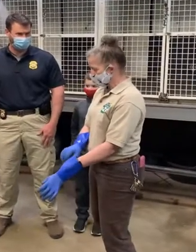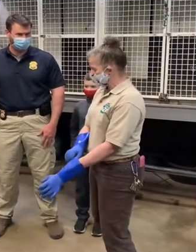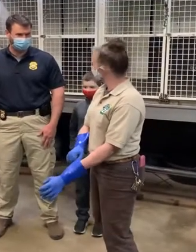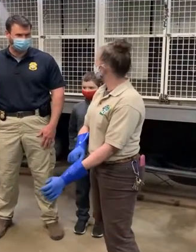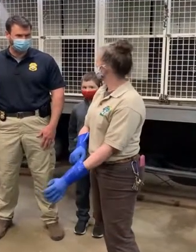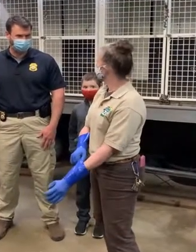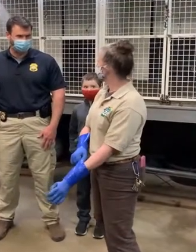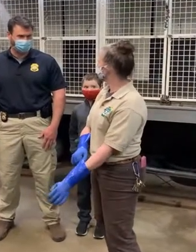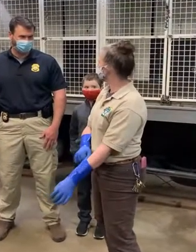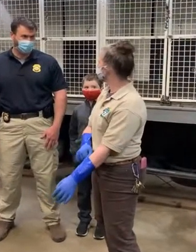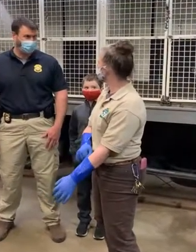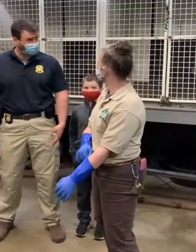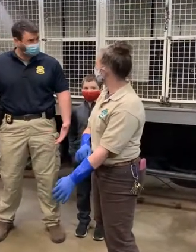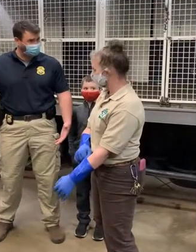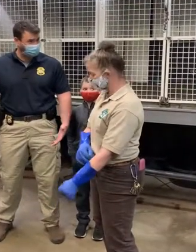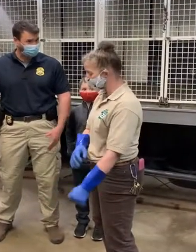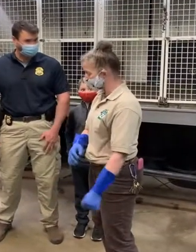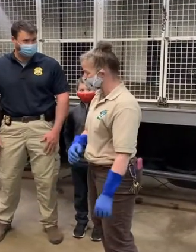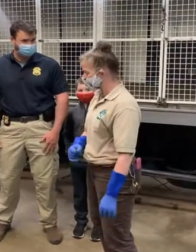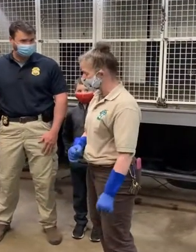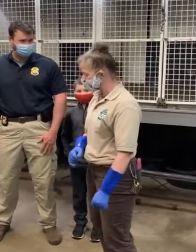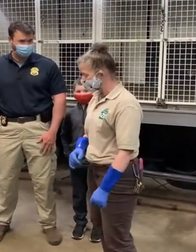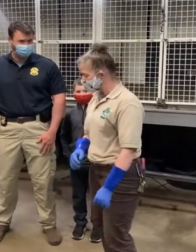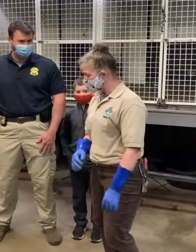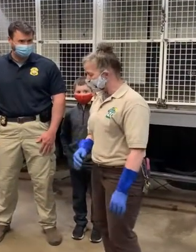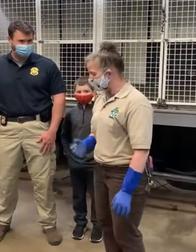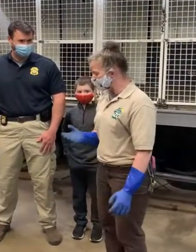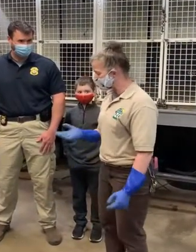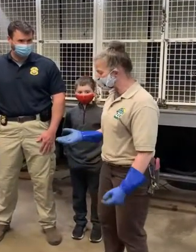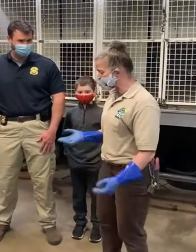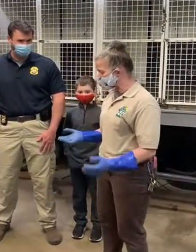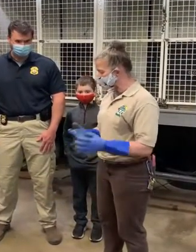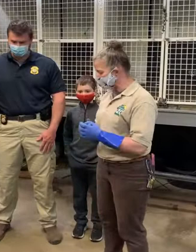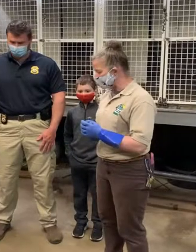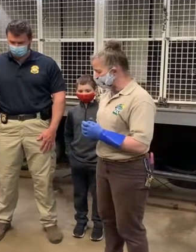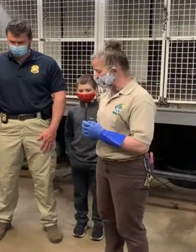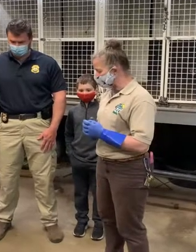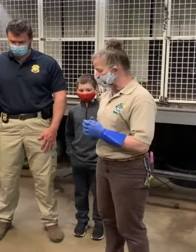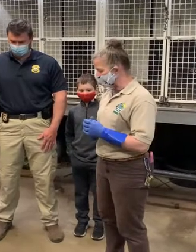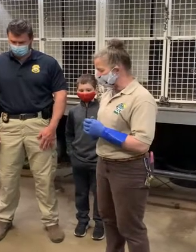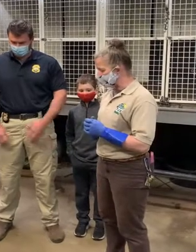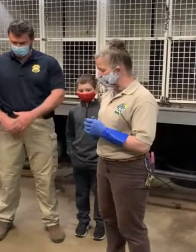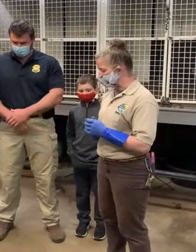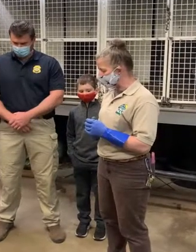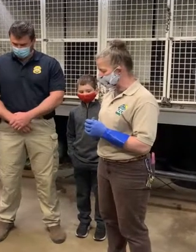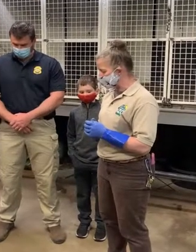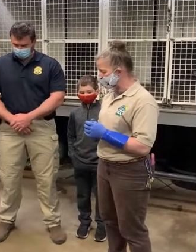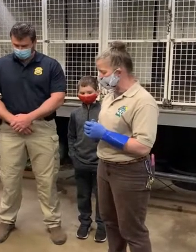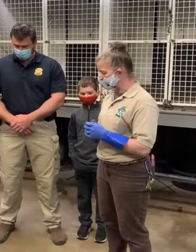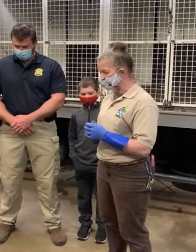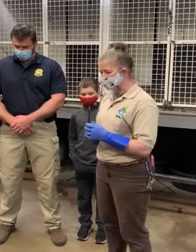Yes. Now did it hurt? - It did hurt, and I guess a risk in the wild, with wild seals,